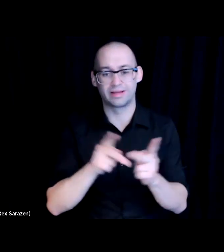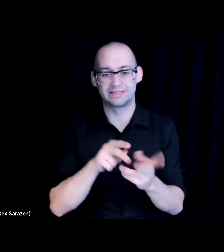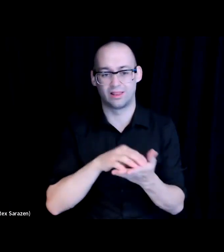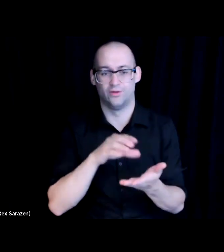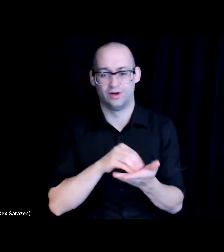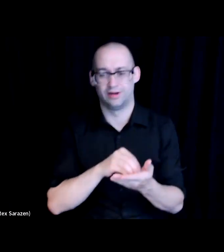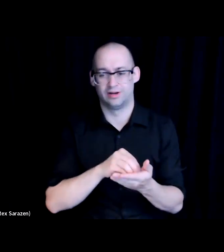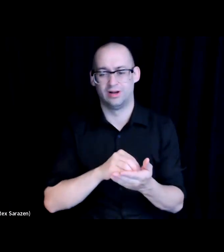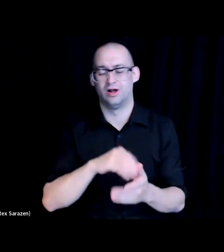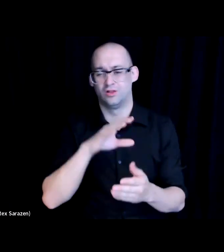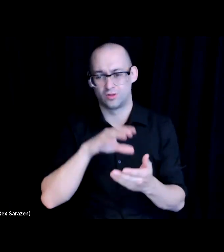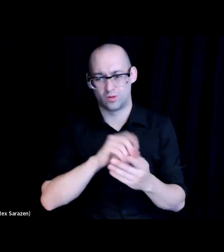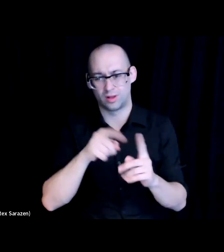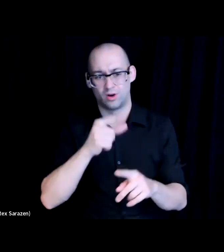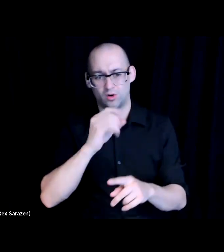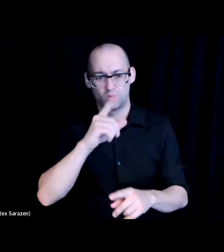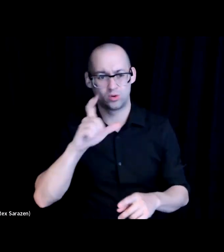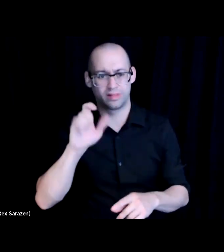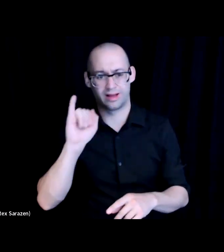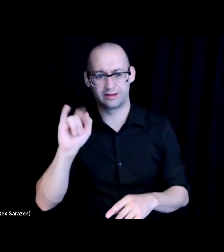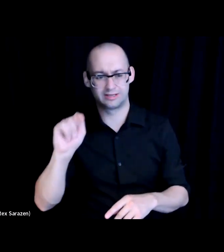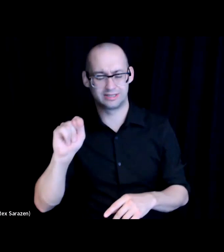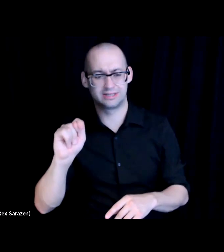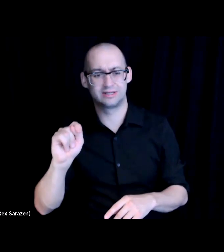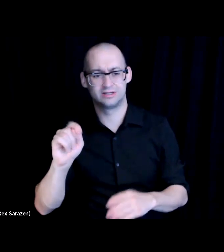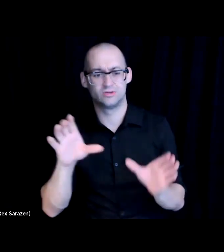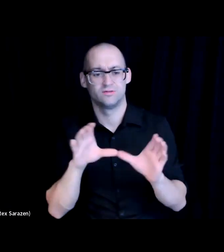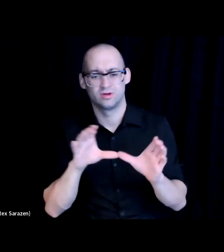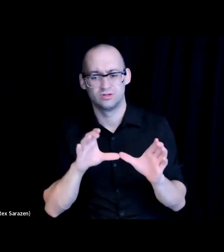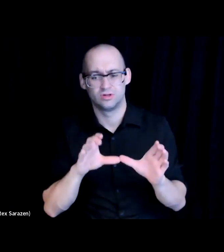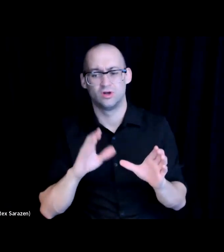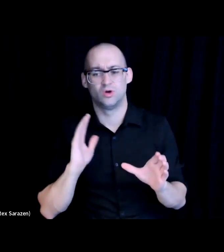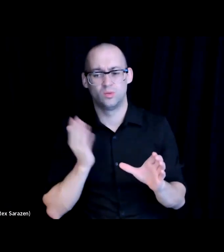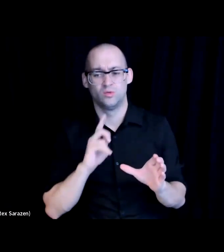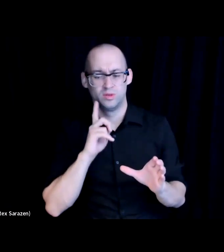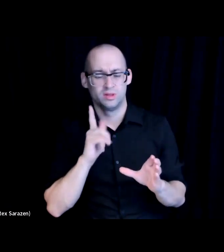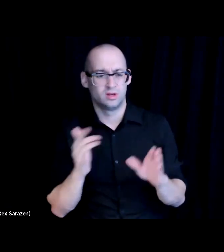income TI a plus certification so we're not only going to close the diversity gap at the